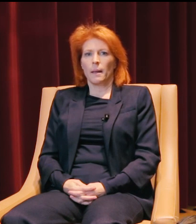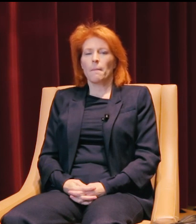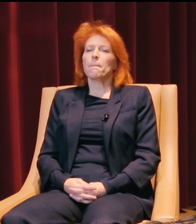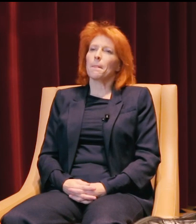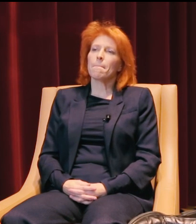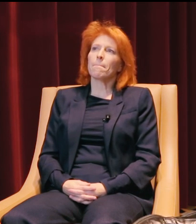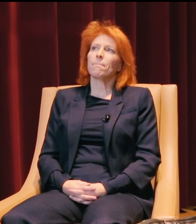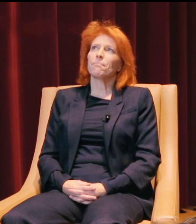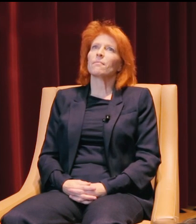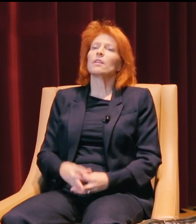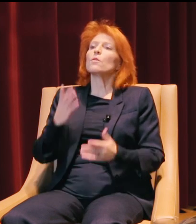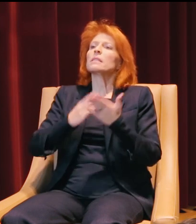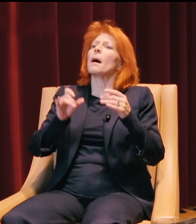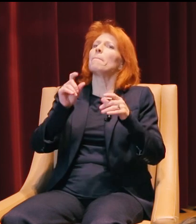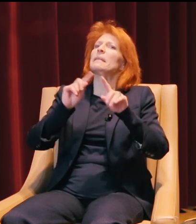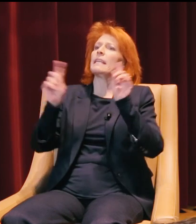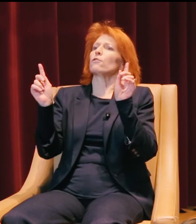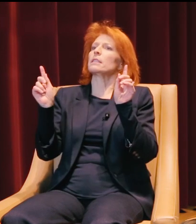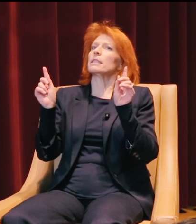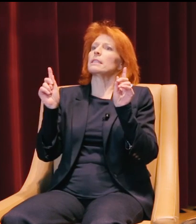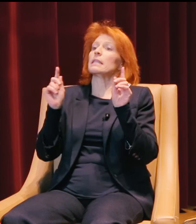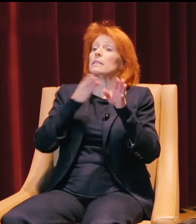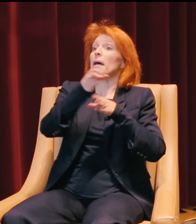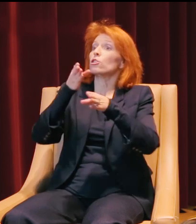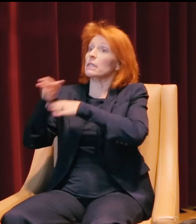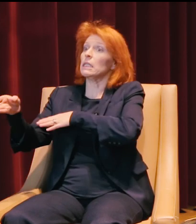There are different specialties that I've been looking into,